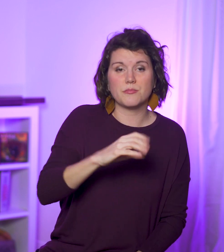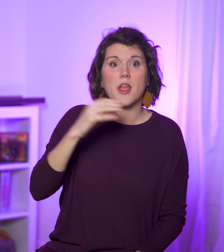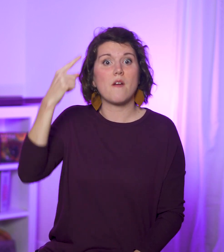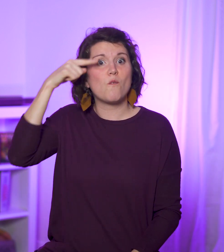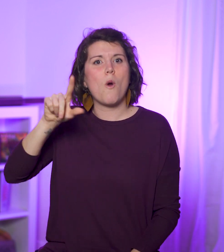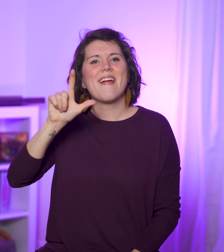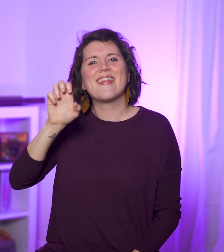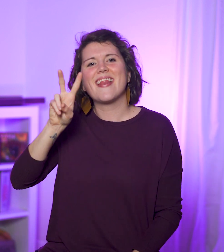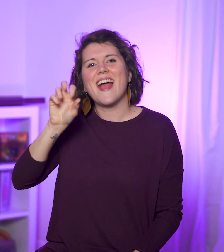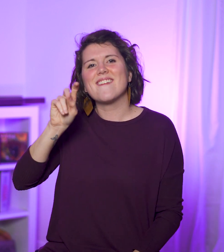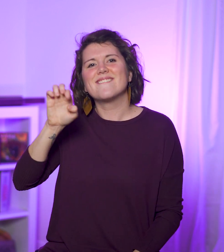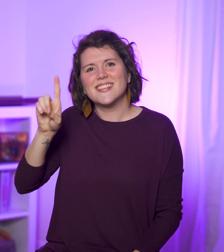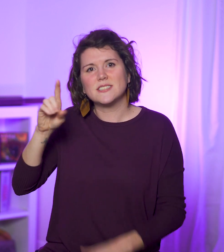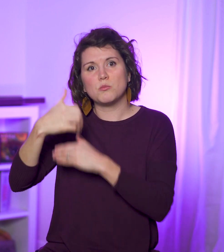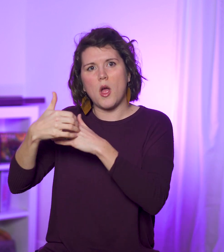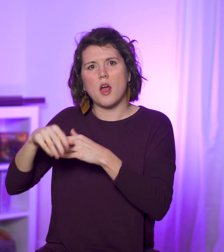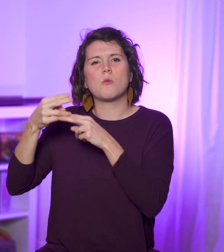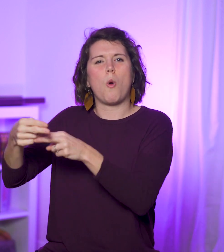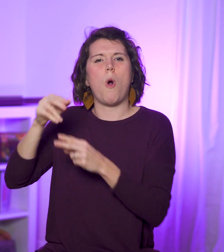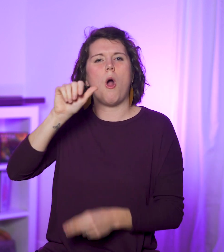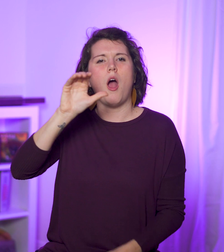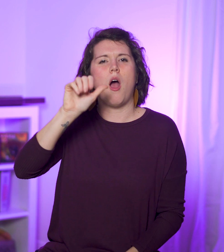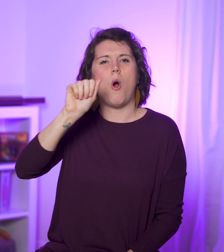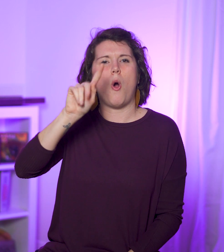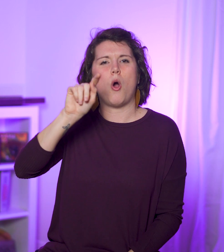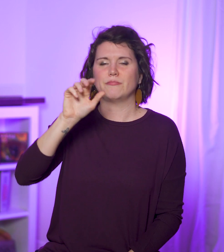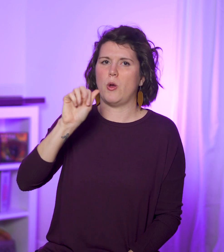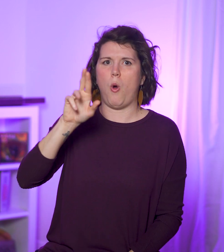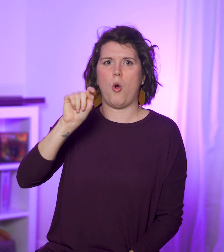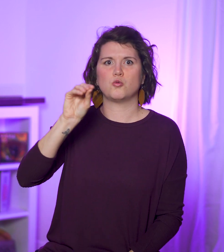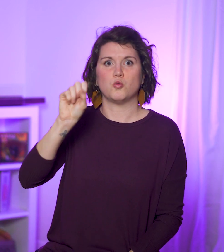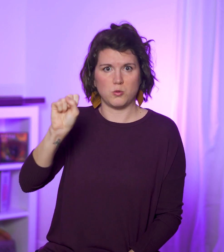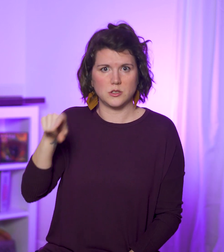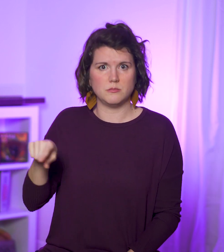and 'artos' is leavened bread.